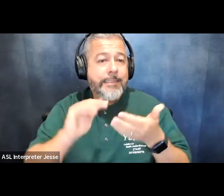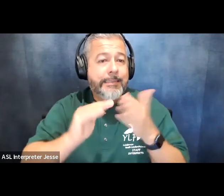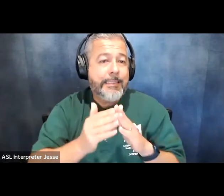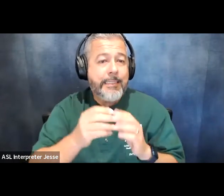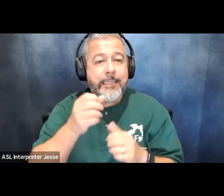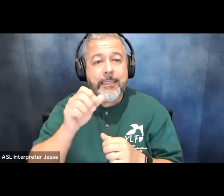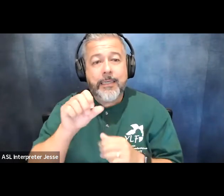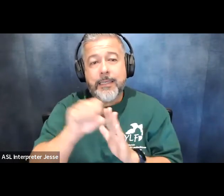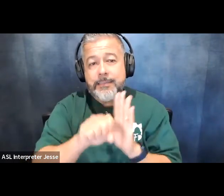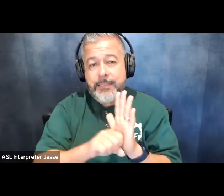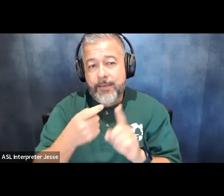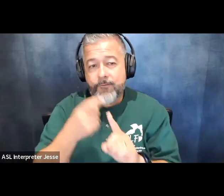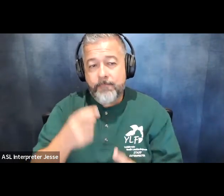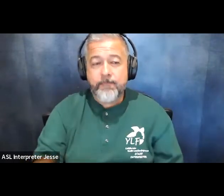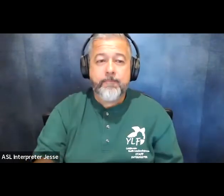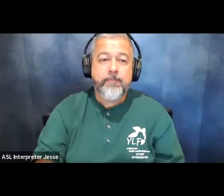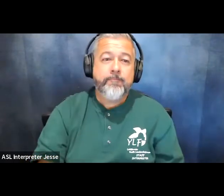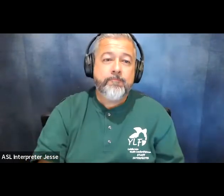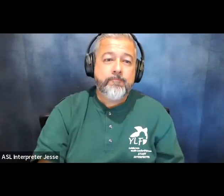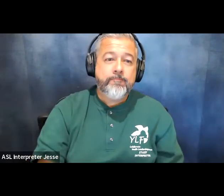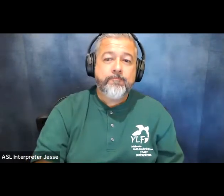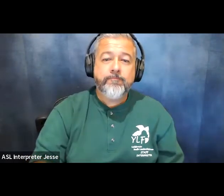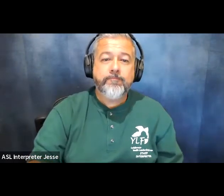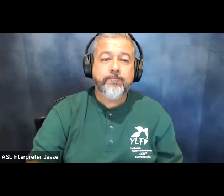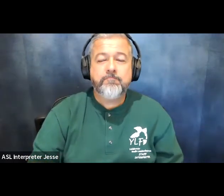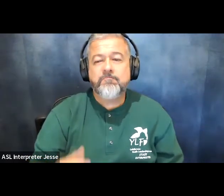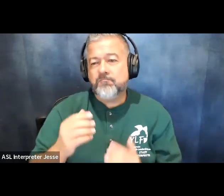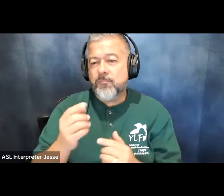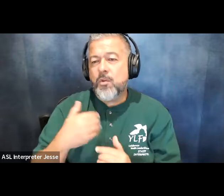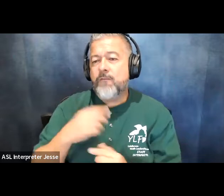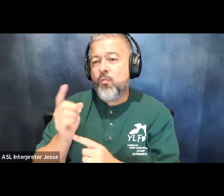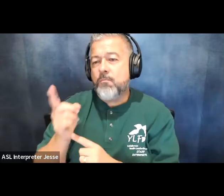so we can kind of see where everybody is coming from so i'll give you guys a second to do that